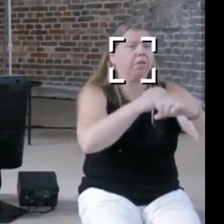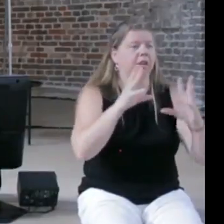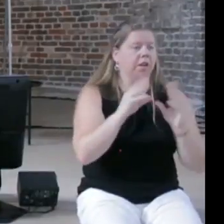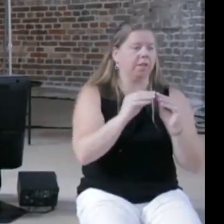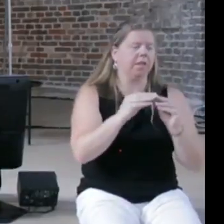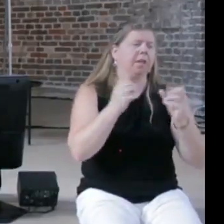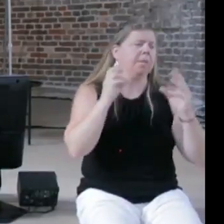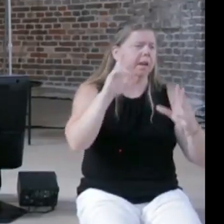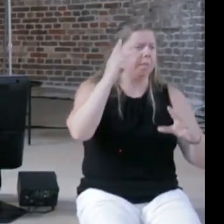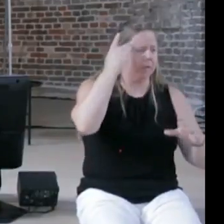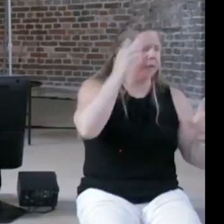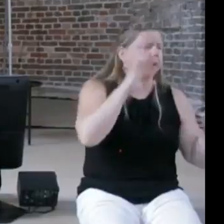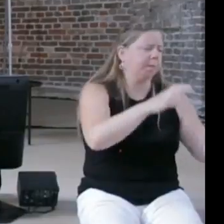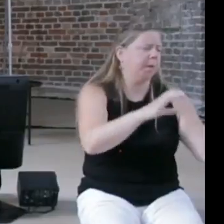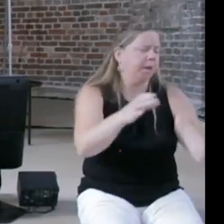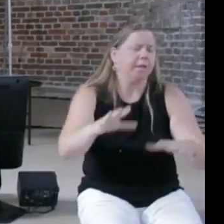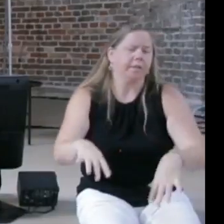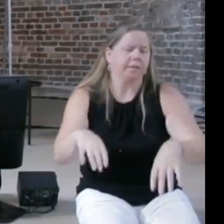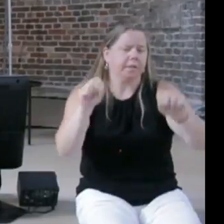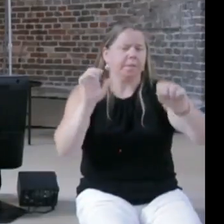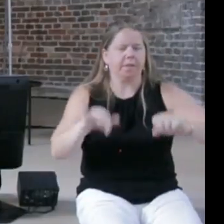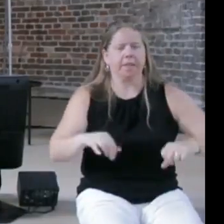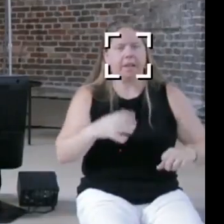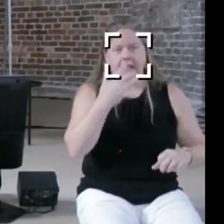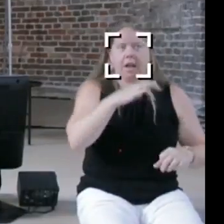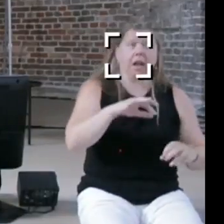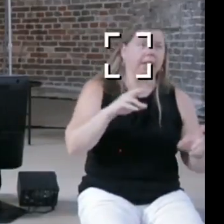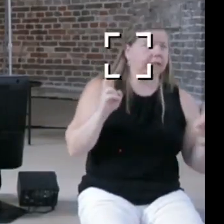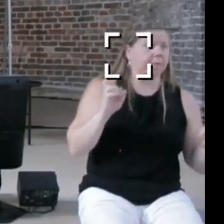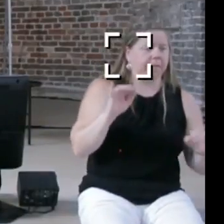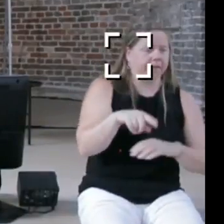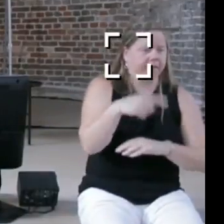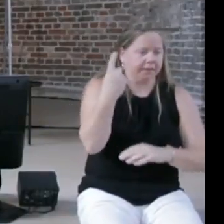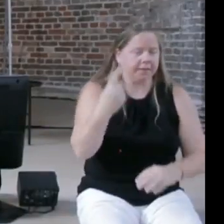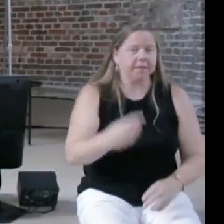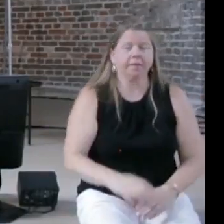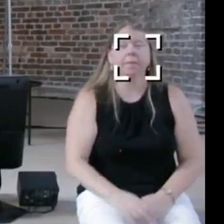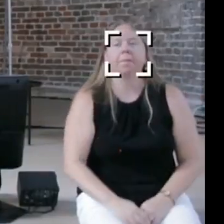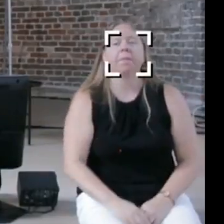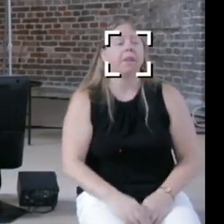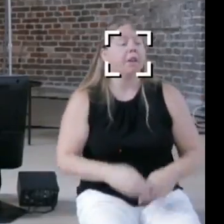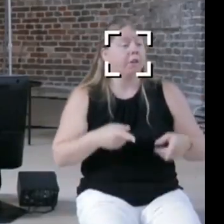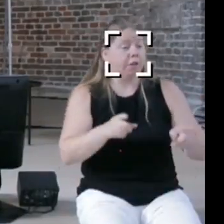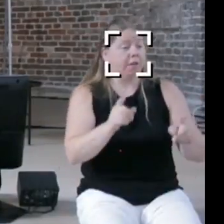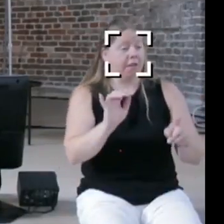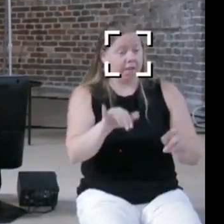it's the hot topic of the day, and at the security conference we thought about what